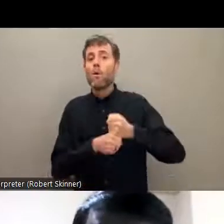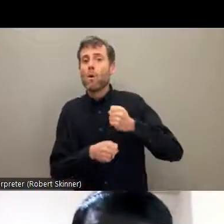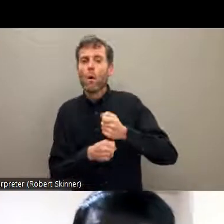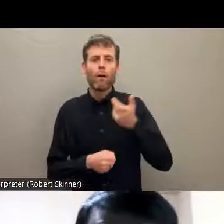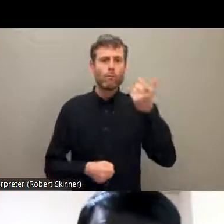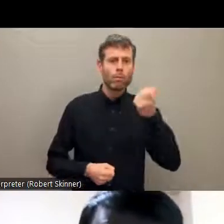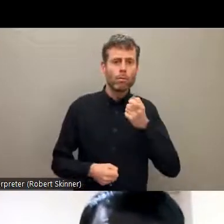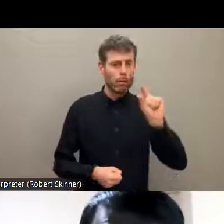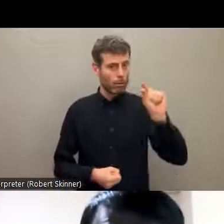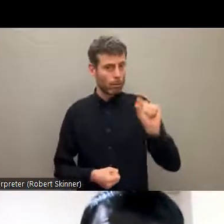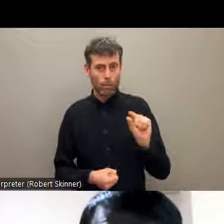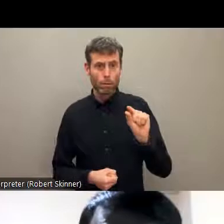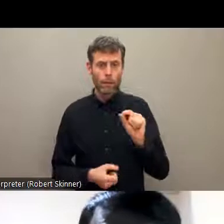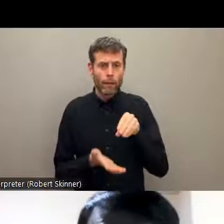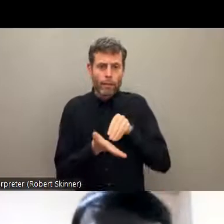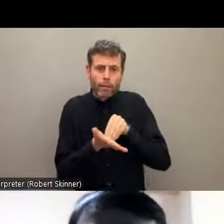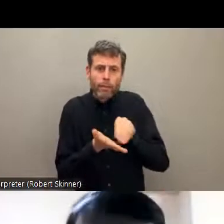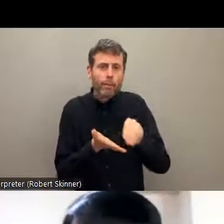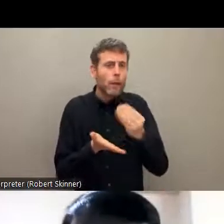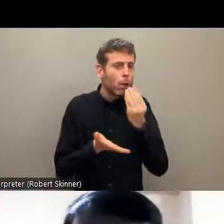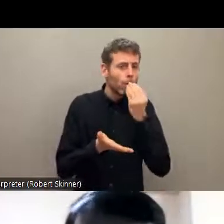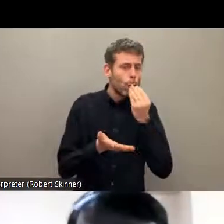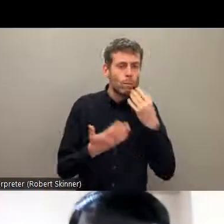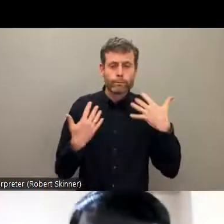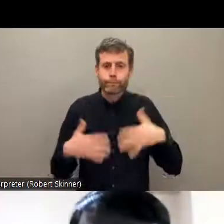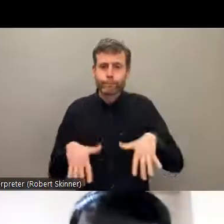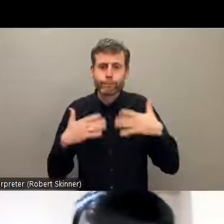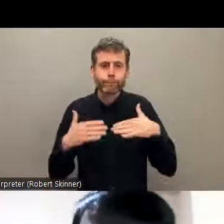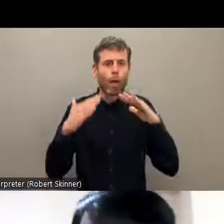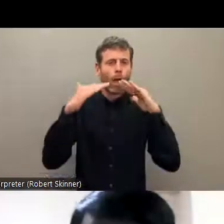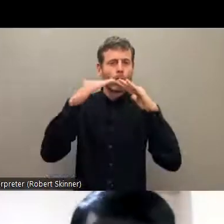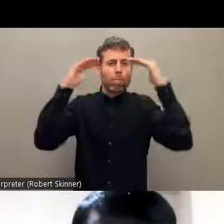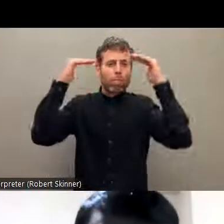DEA, Nepal, Pakistan,